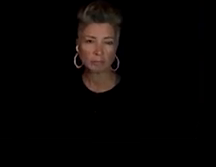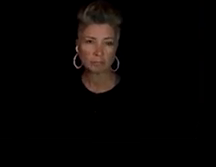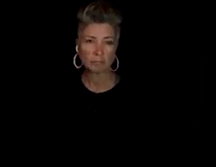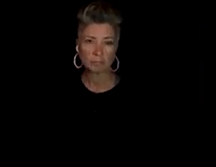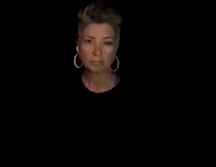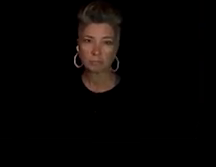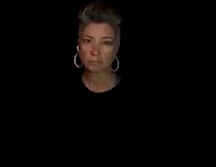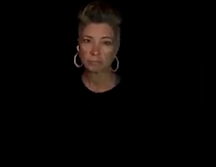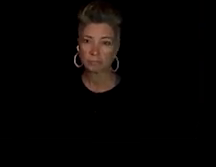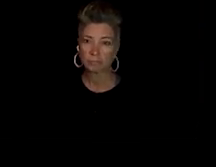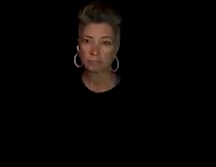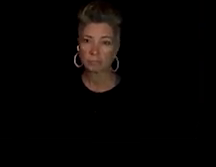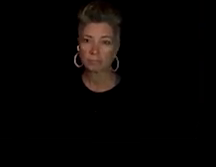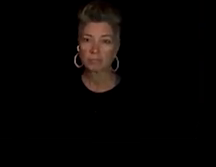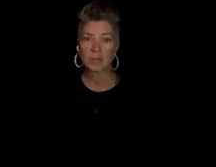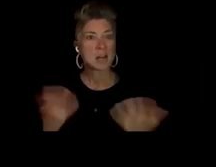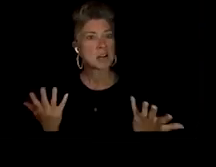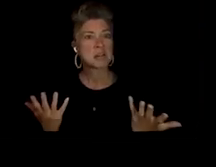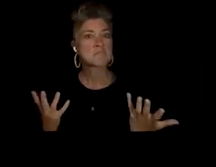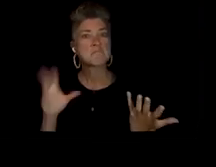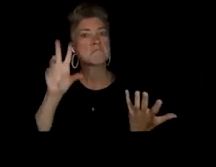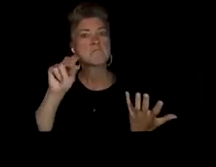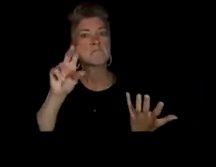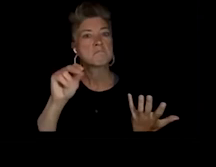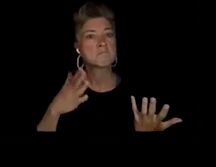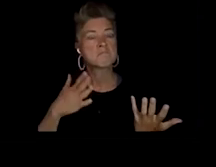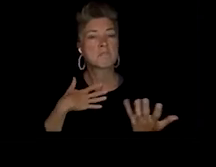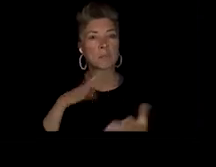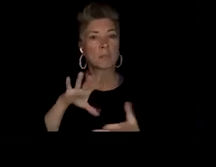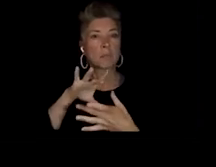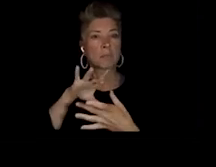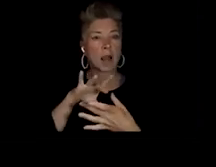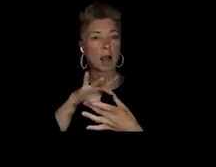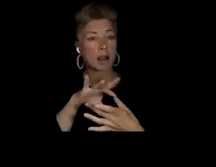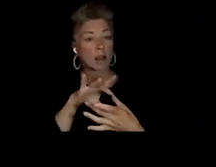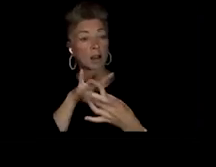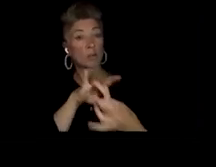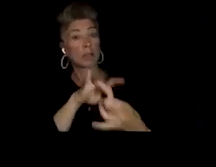No, my relationships with joy have shifted often.